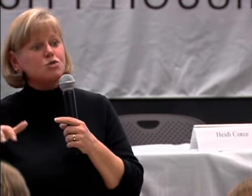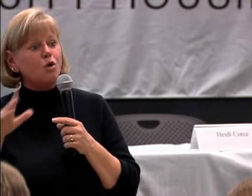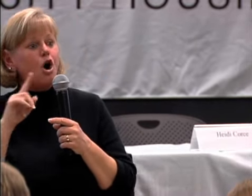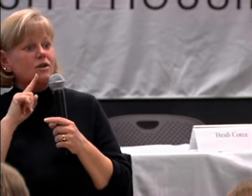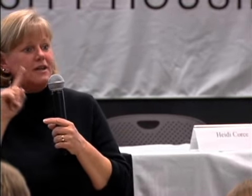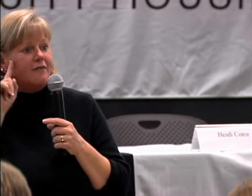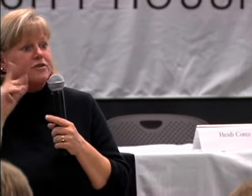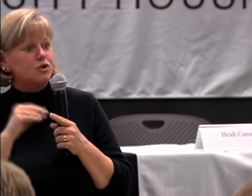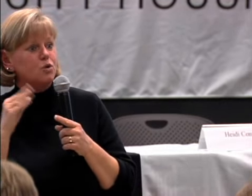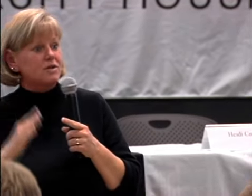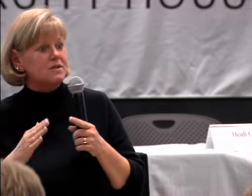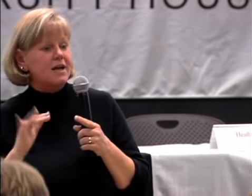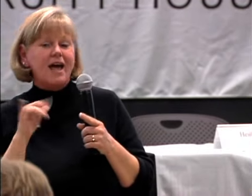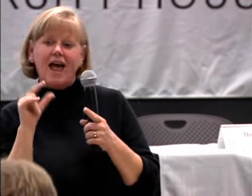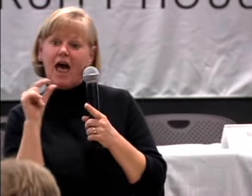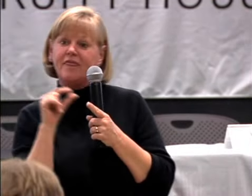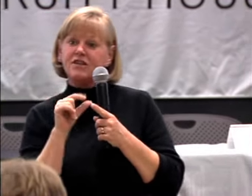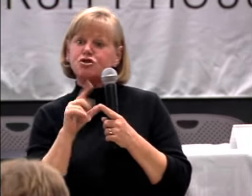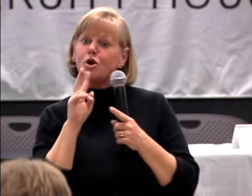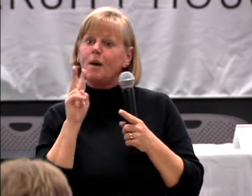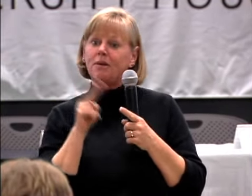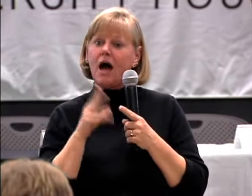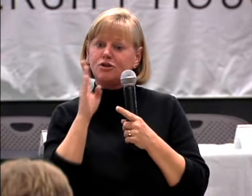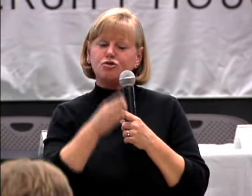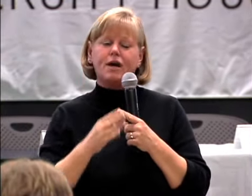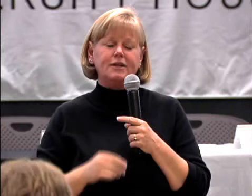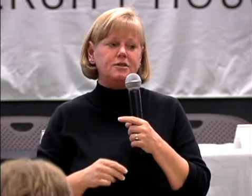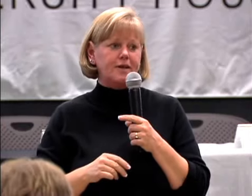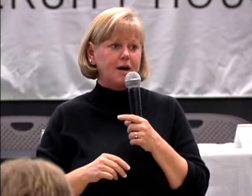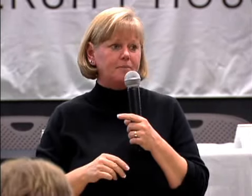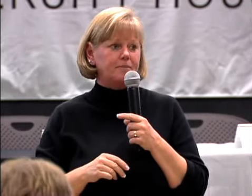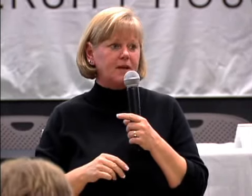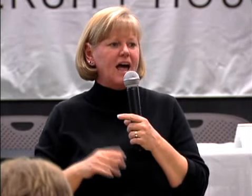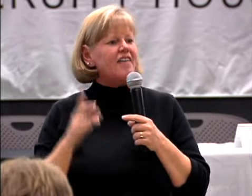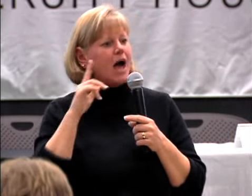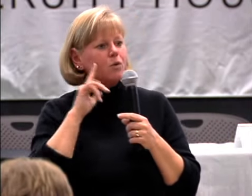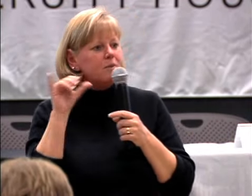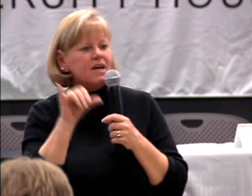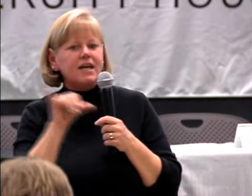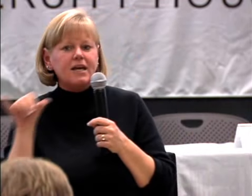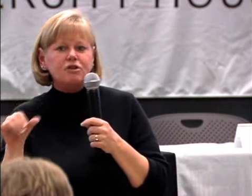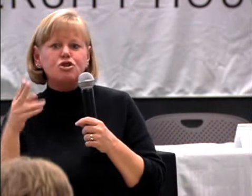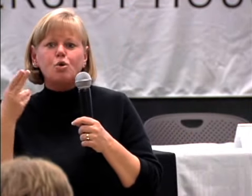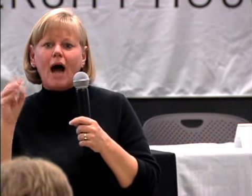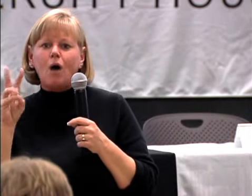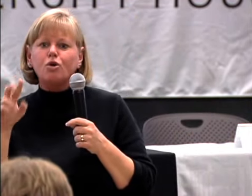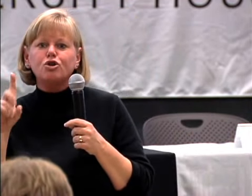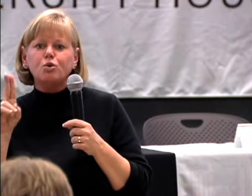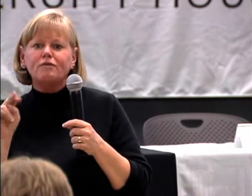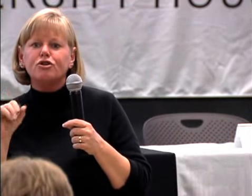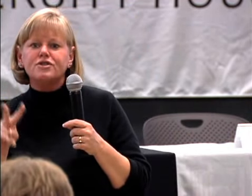DEAF STUDENTS, AND THIS TERM APPLIED TO THEM. THIS WOULD BE AKIN TO HOWARD